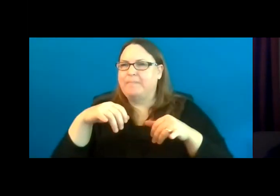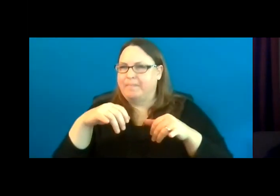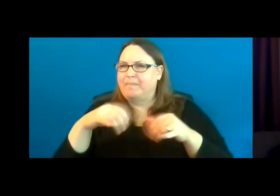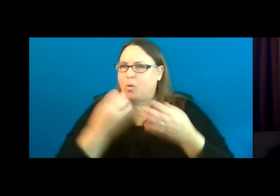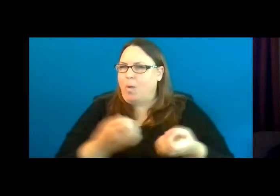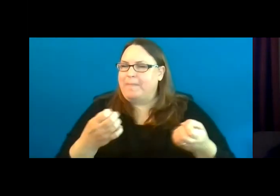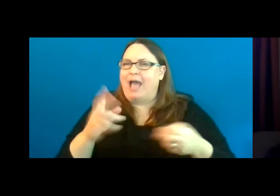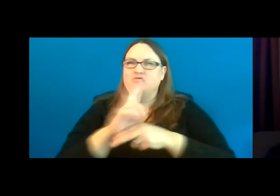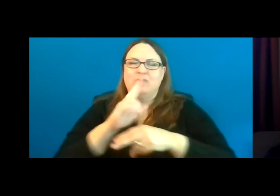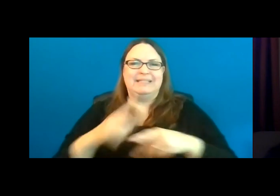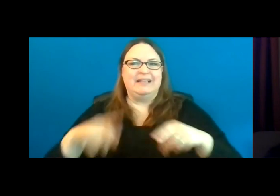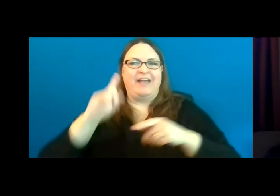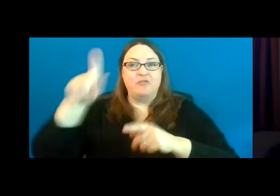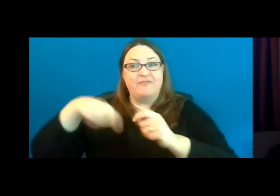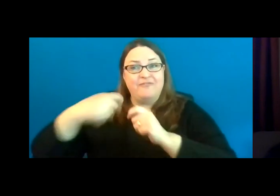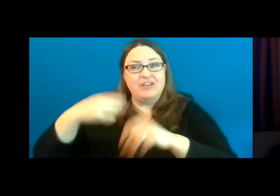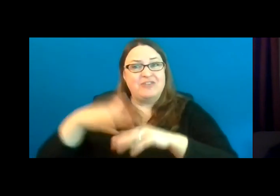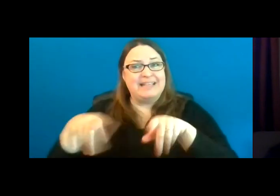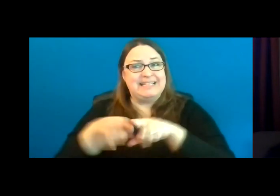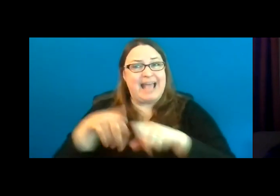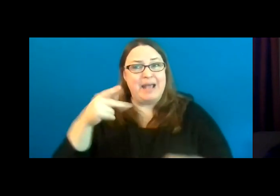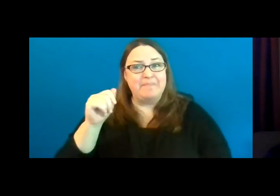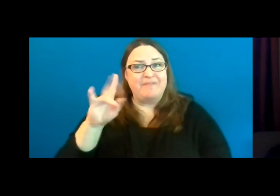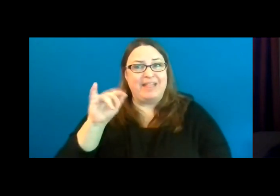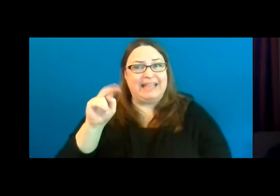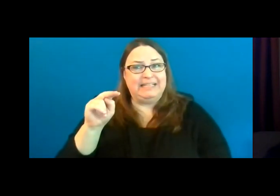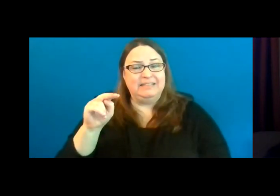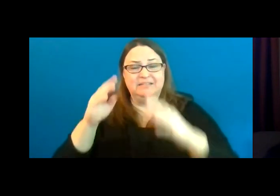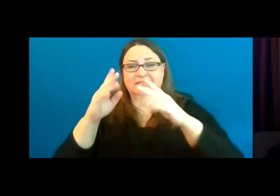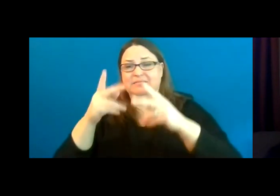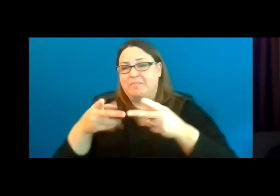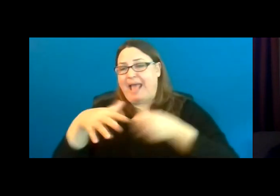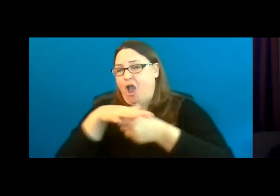An access pathway or a mobi mat may help someone with mobility challenges move down past the